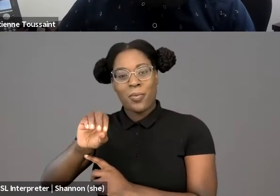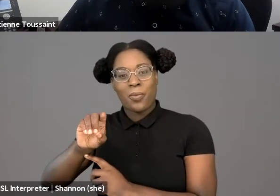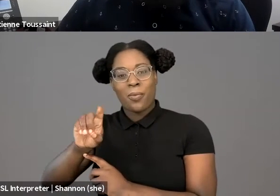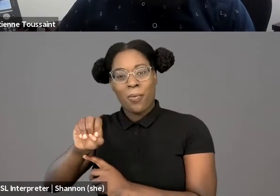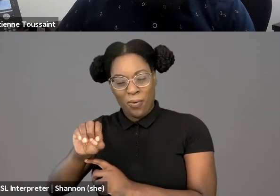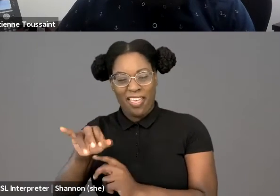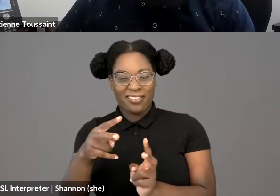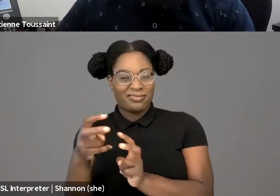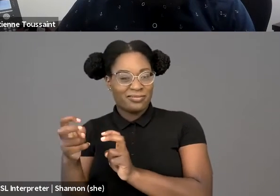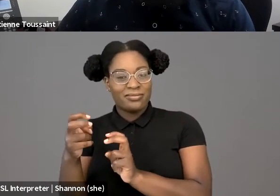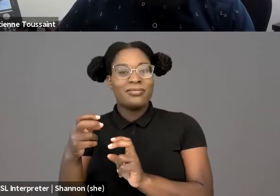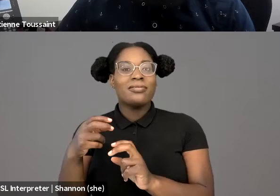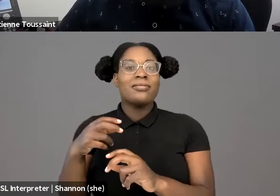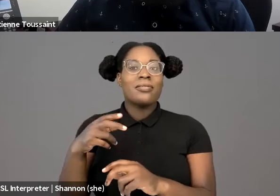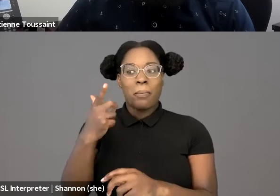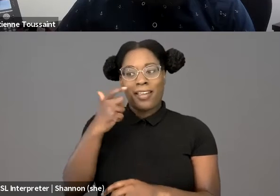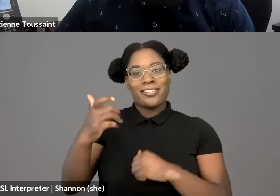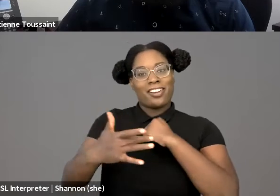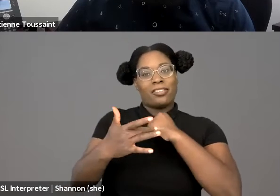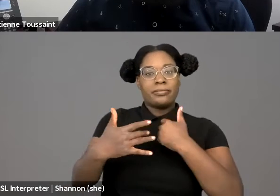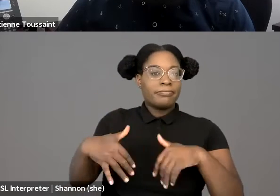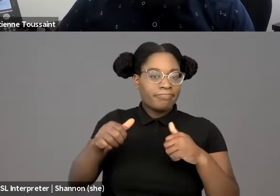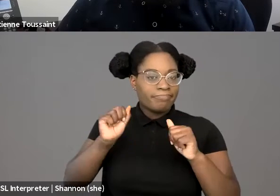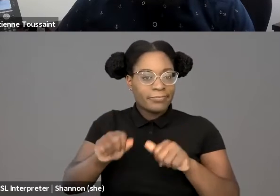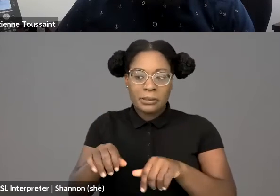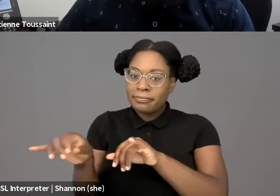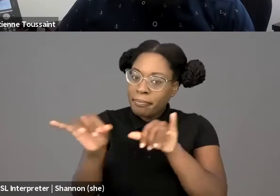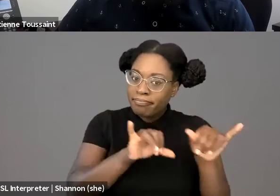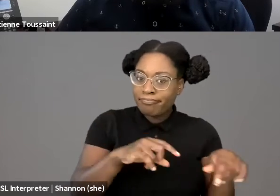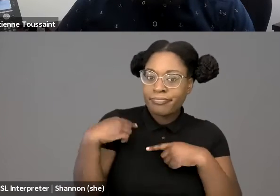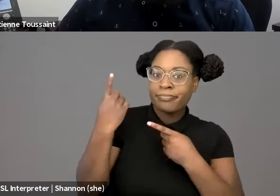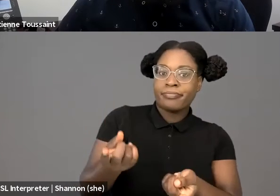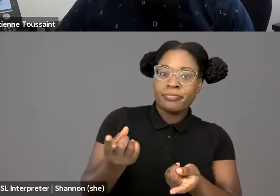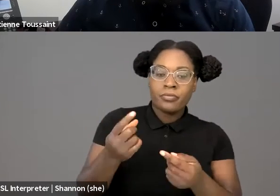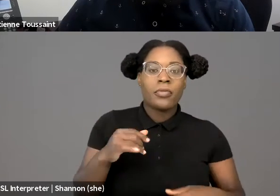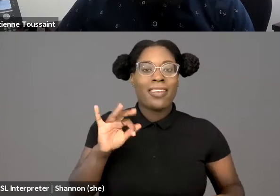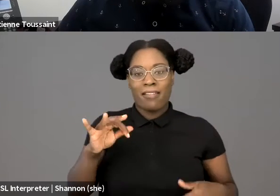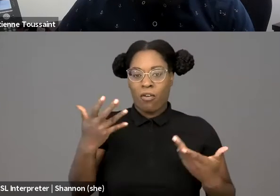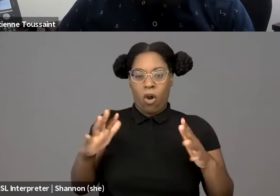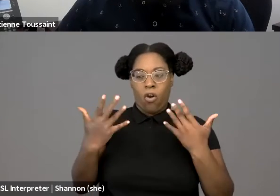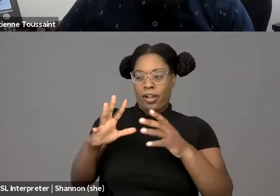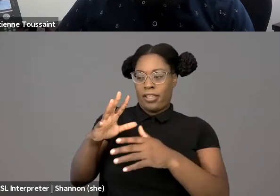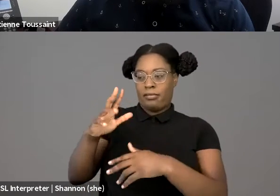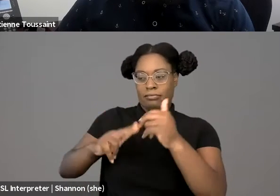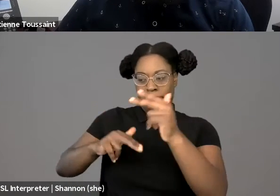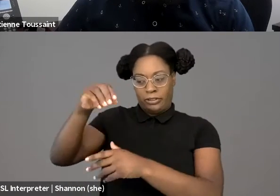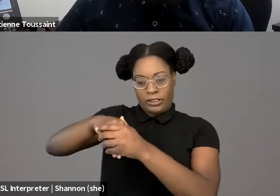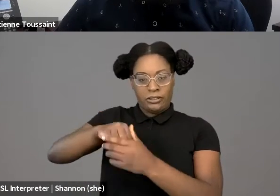especially when they have the veneer of being free from human influence and bias. But none of this suggests